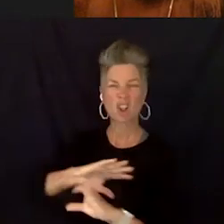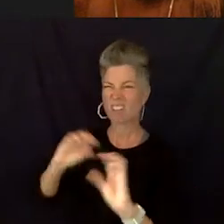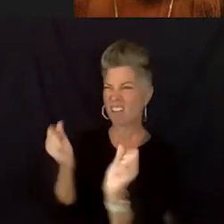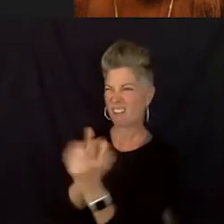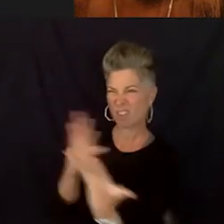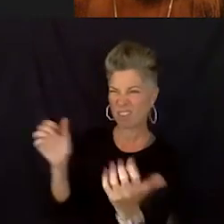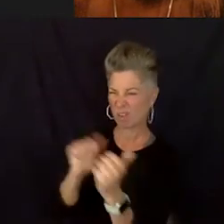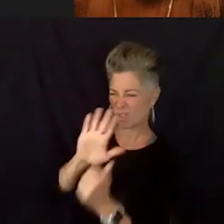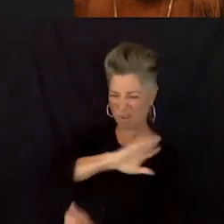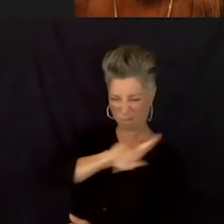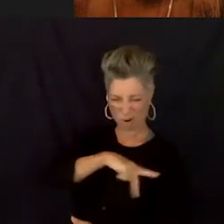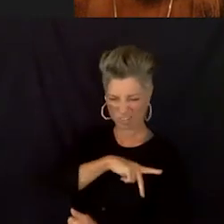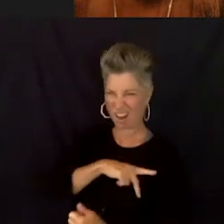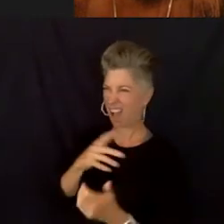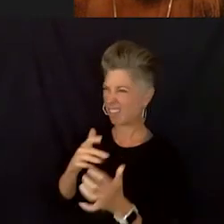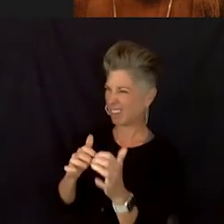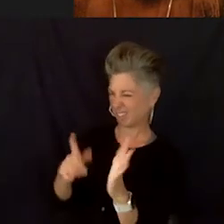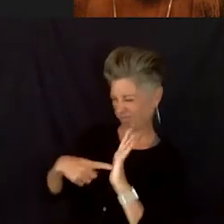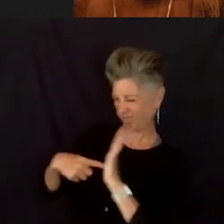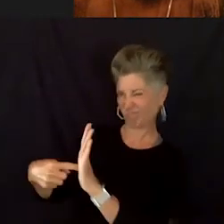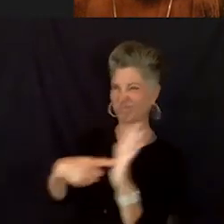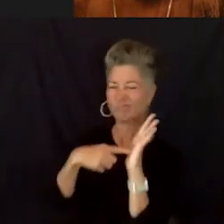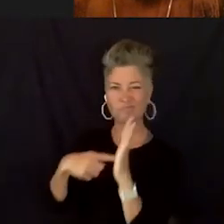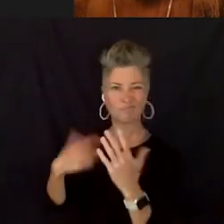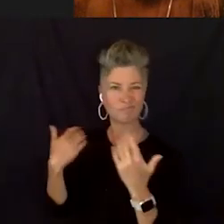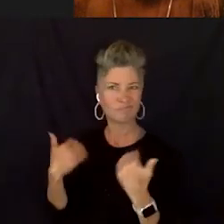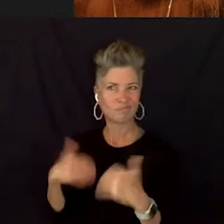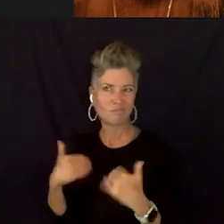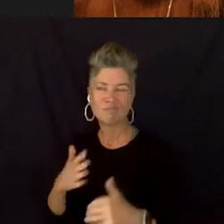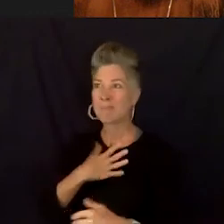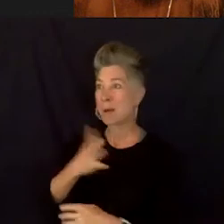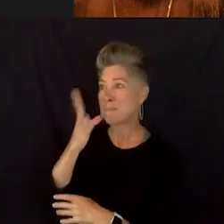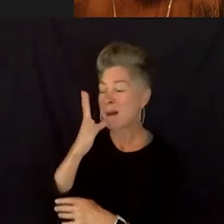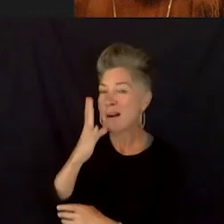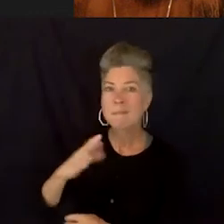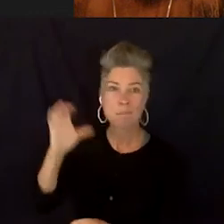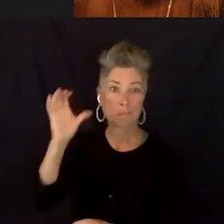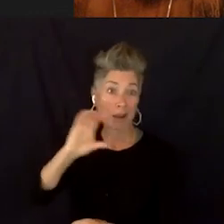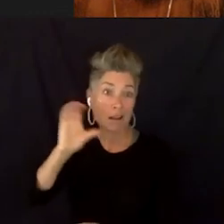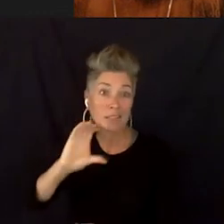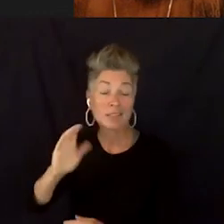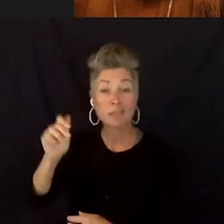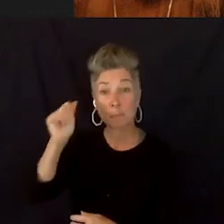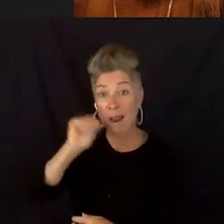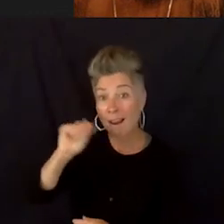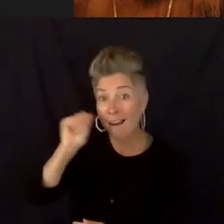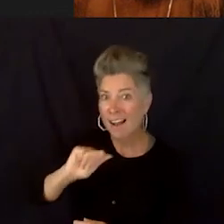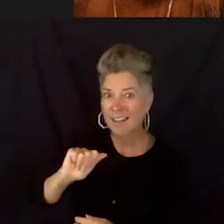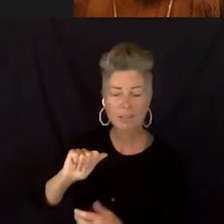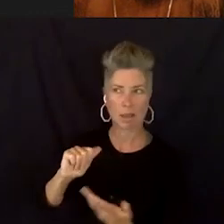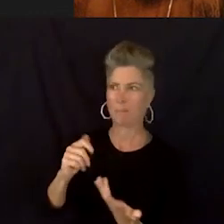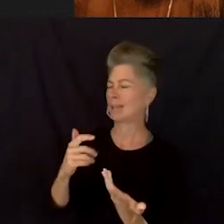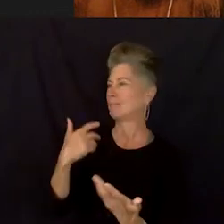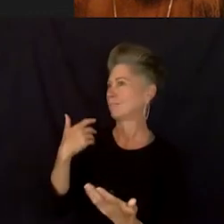So they are my biggest inspirations. My mom, my cousins, my aunts. They, they, they come from all different fields